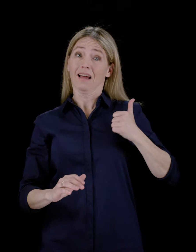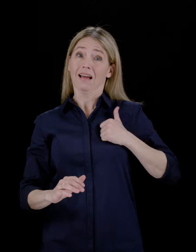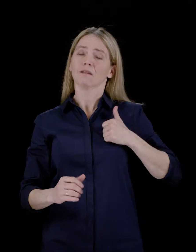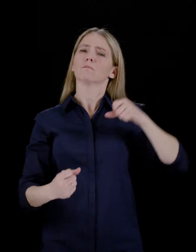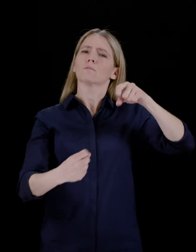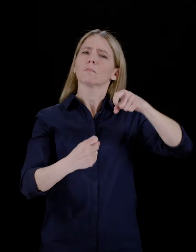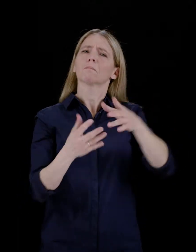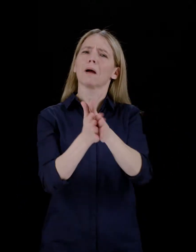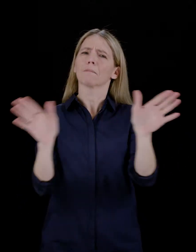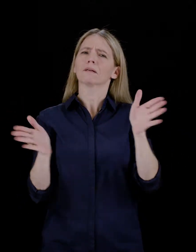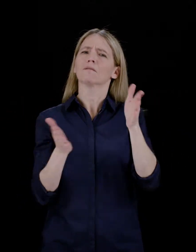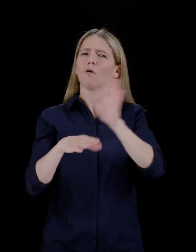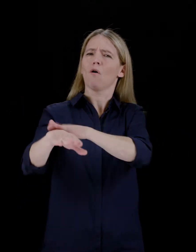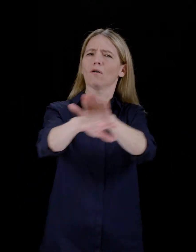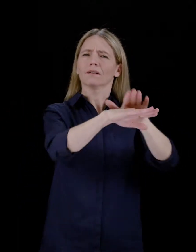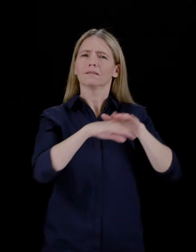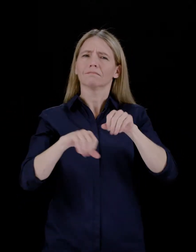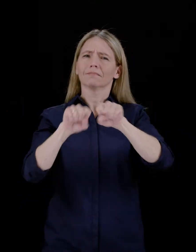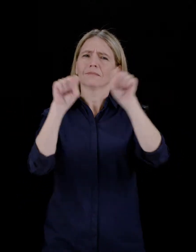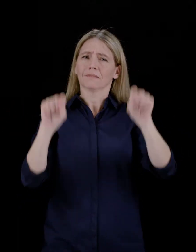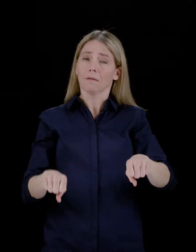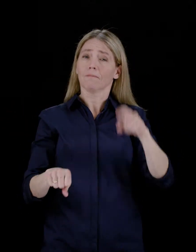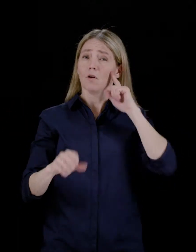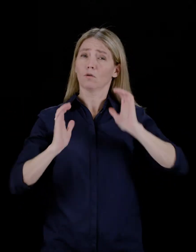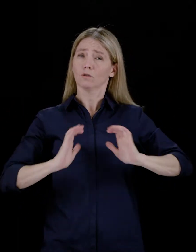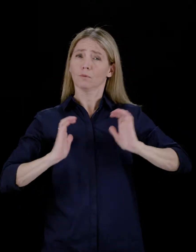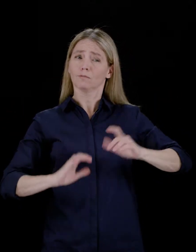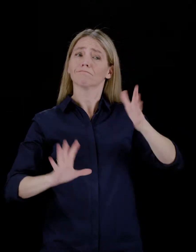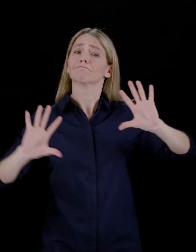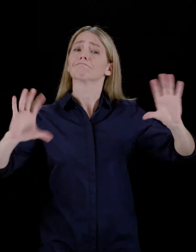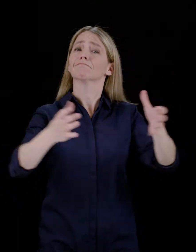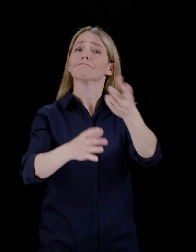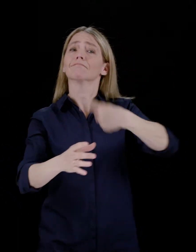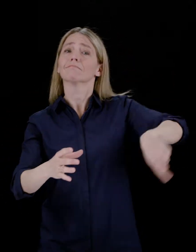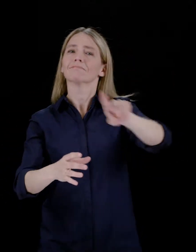system for consumers that are Deaf, Deaf-Blind or Hard of Hearing.